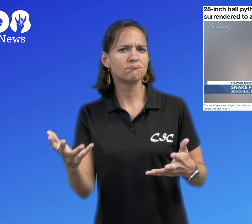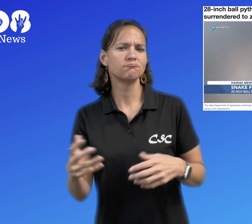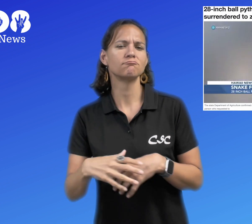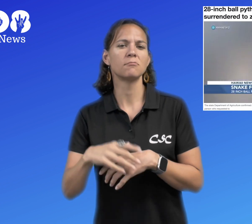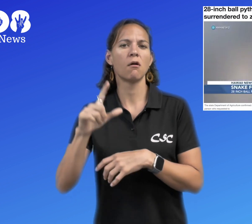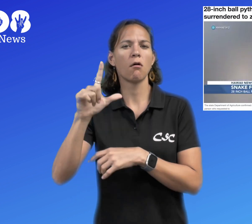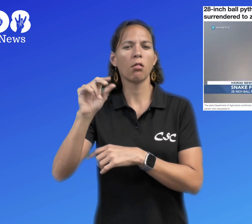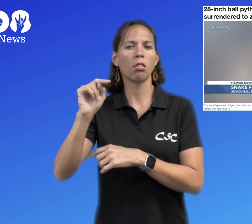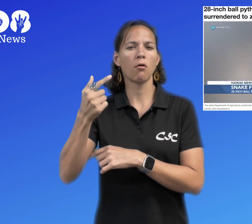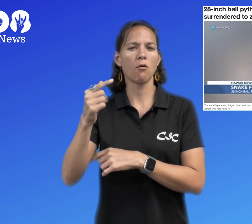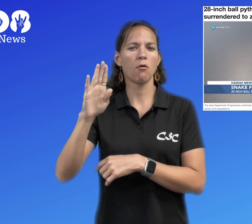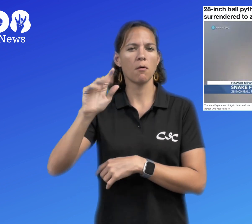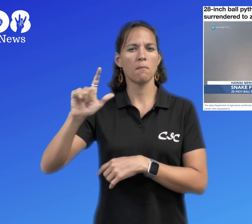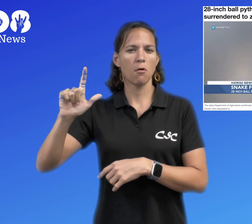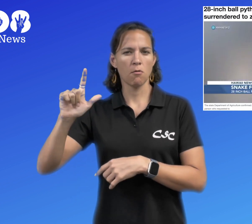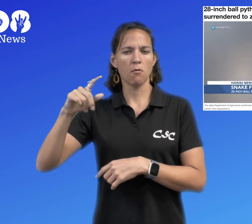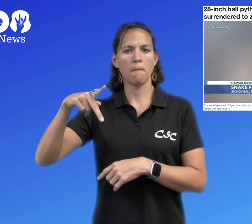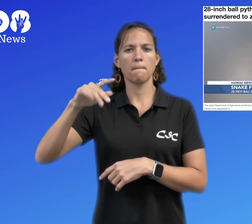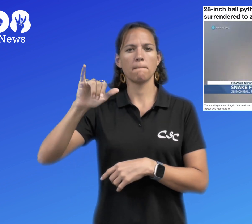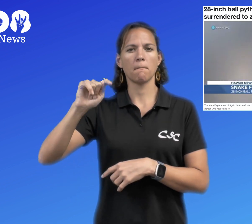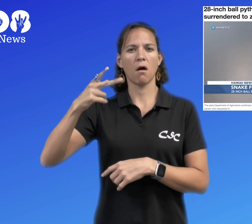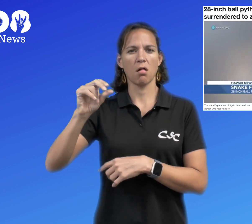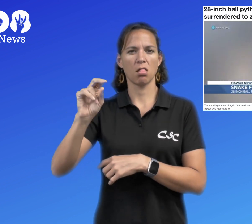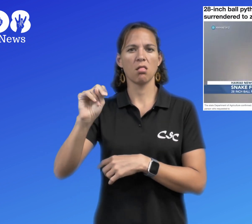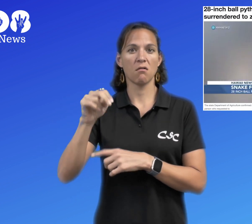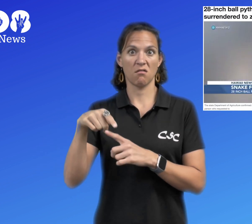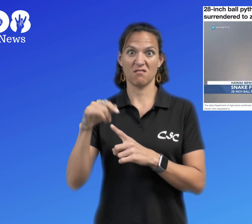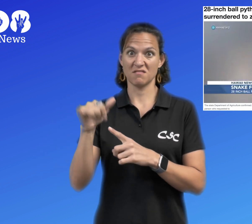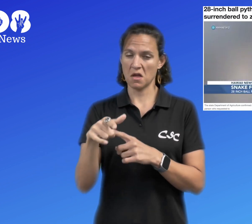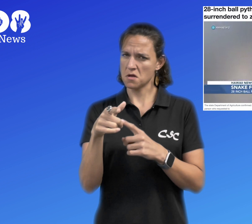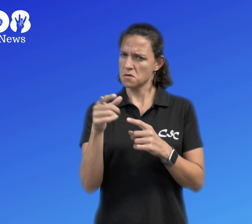The snake is a long ball python.